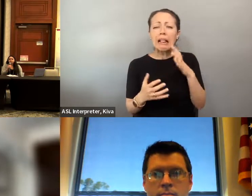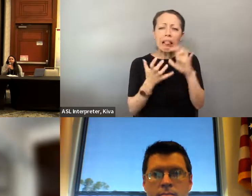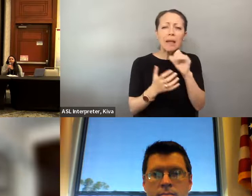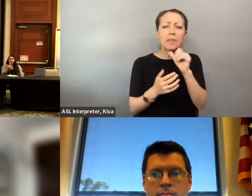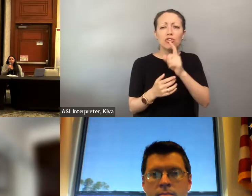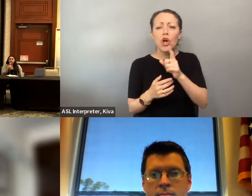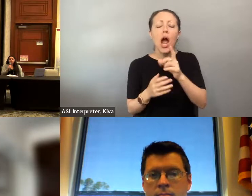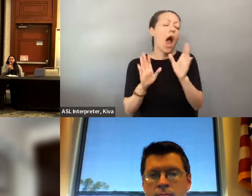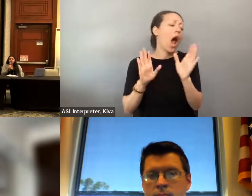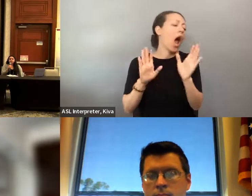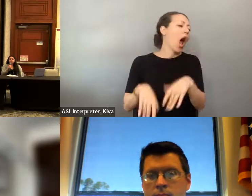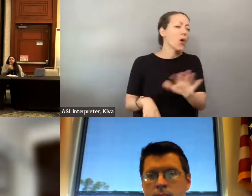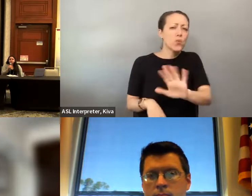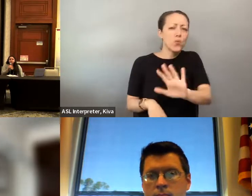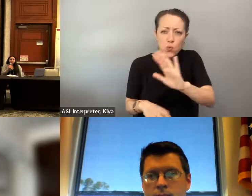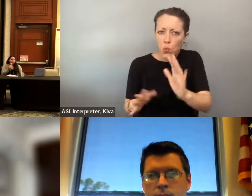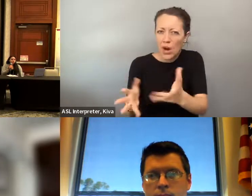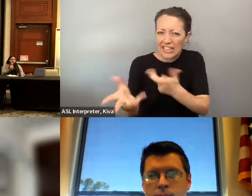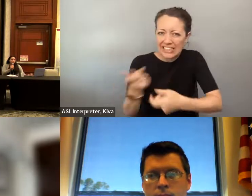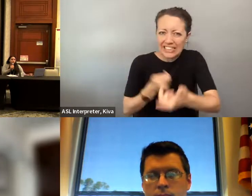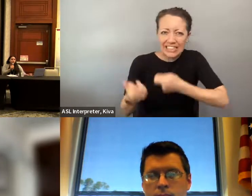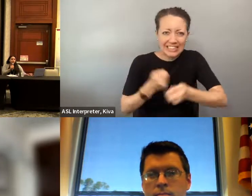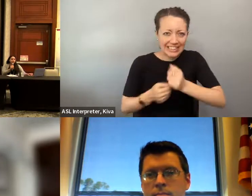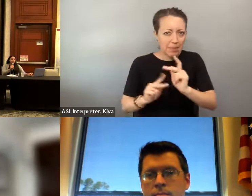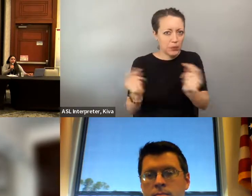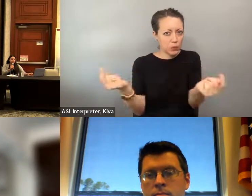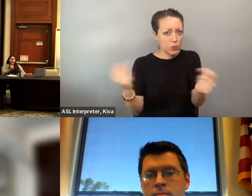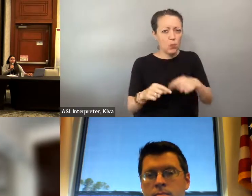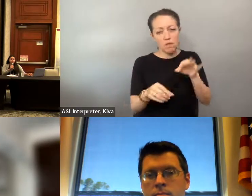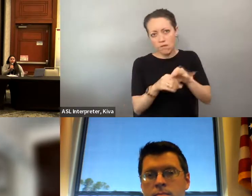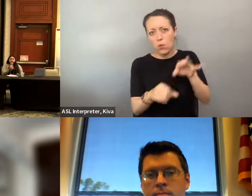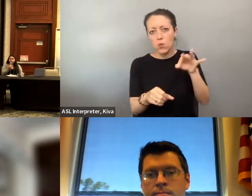As Brad mentioned earlier today, we function to ensure that voters are being able to vote with confidence and not not being prevented from going to the polls due to either a lack of confidence due to confusion regarding your state's voter id laws or from not having a